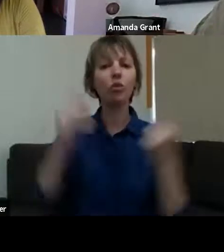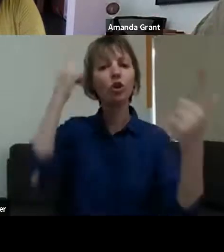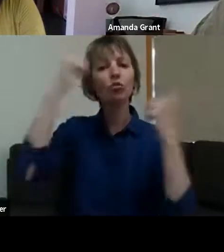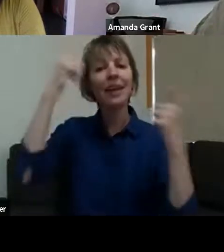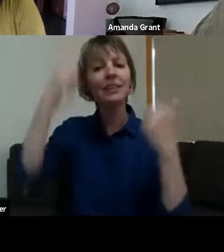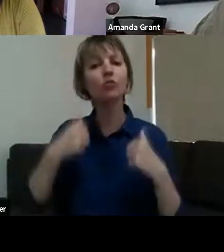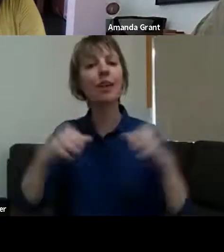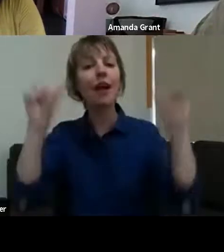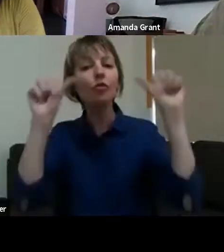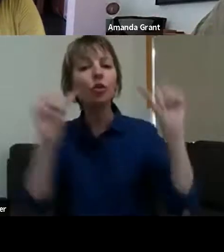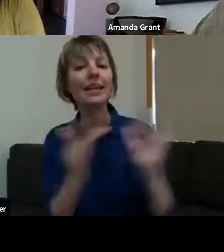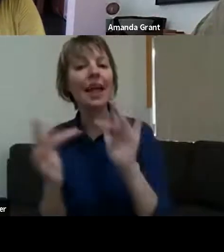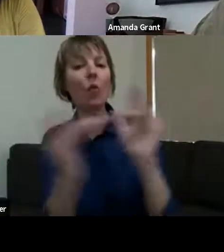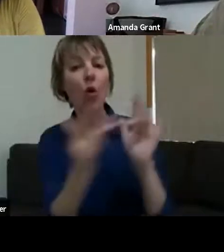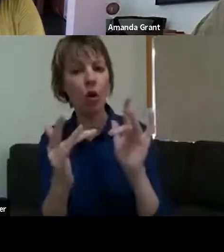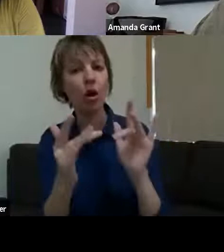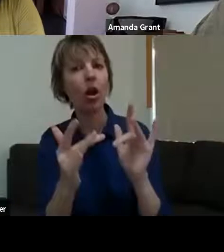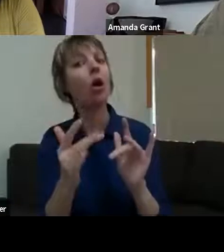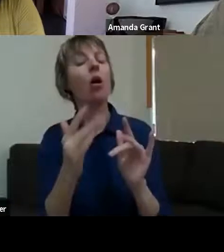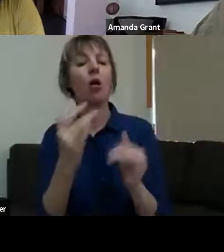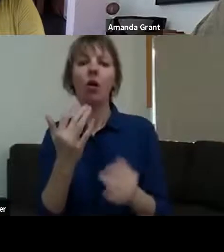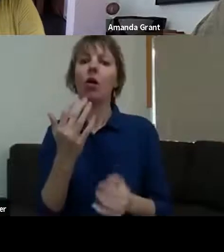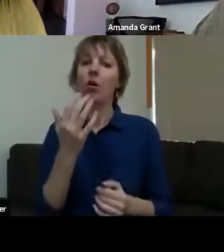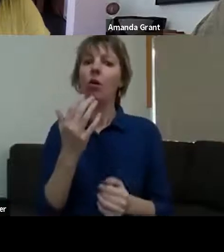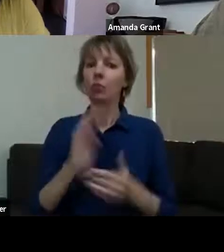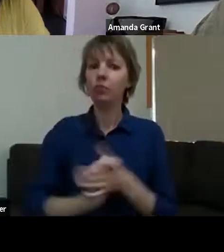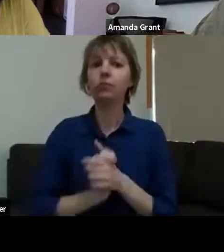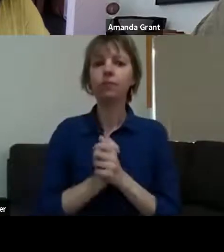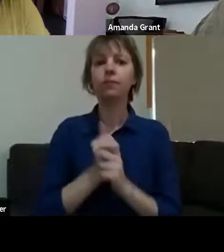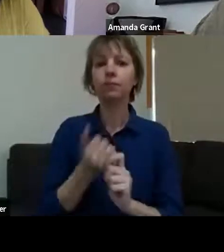conscious and aware of the communities that we're going into